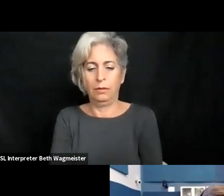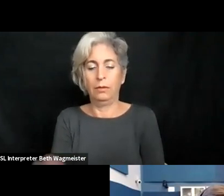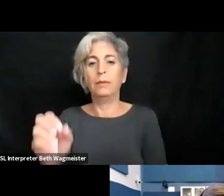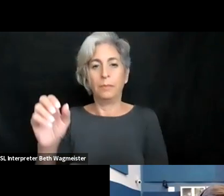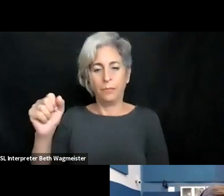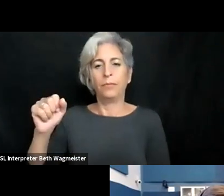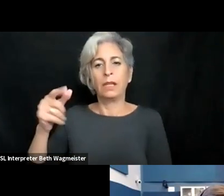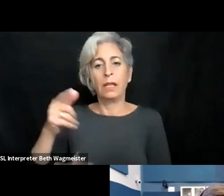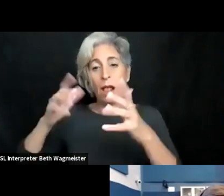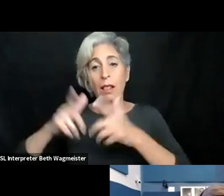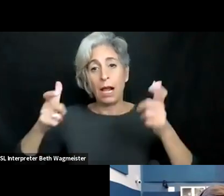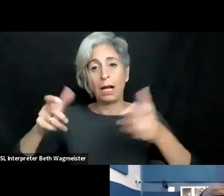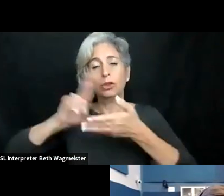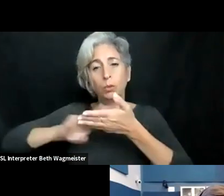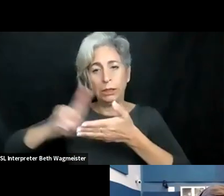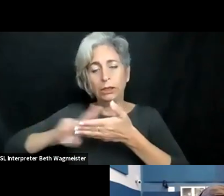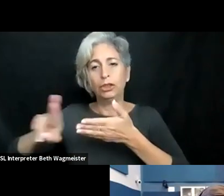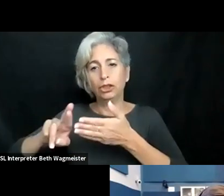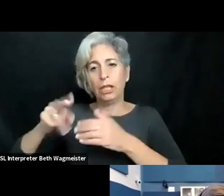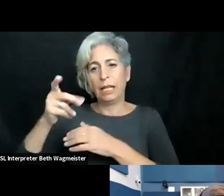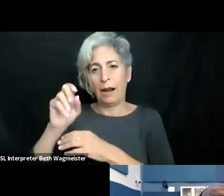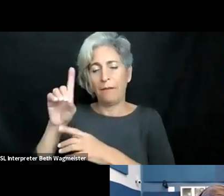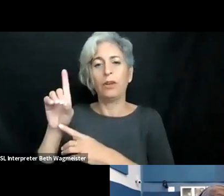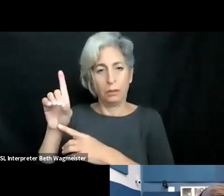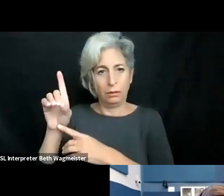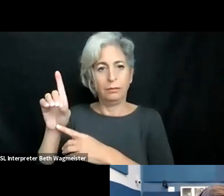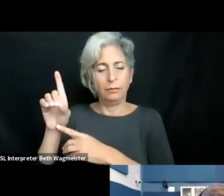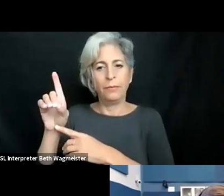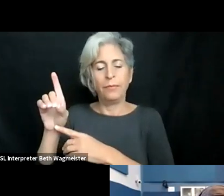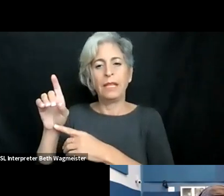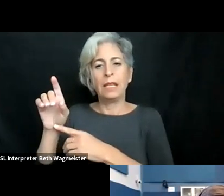As Mikhail mentioned, the importance of classroom teaching